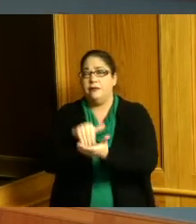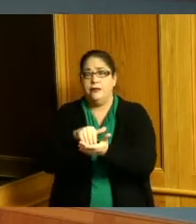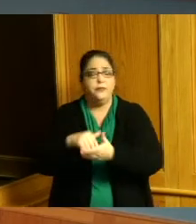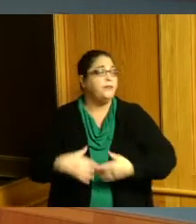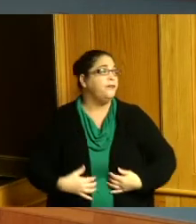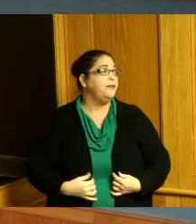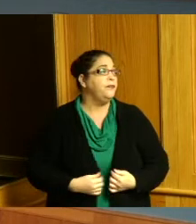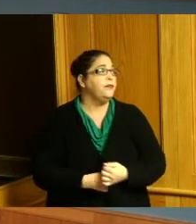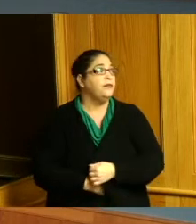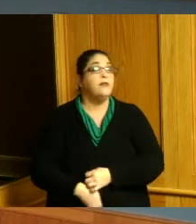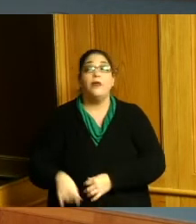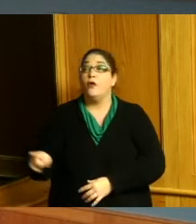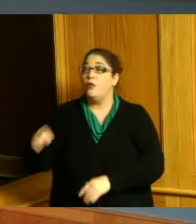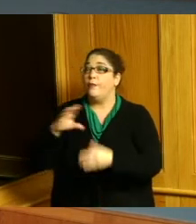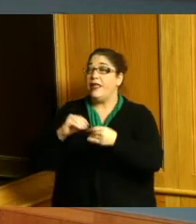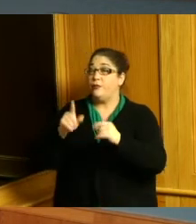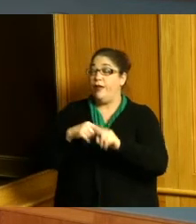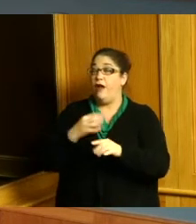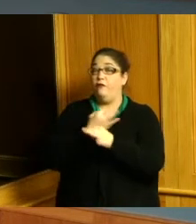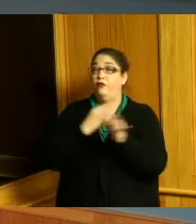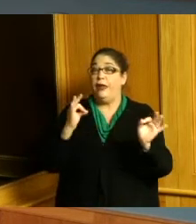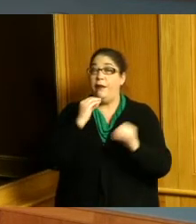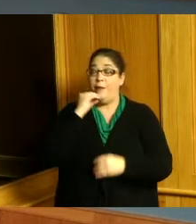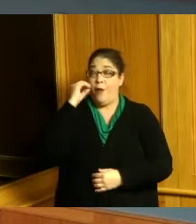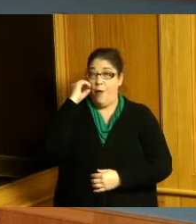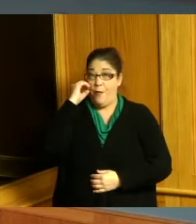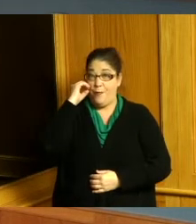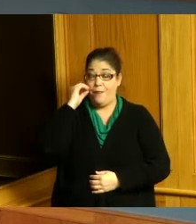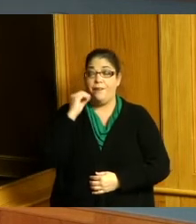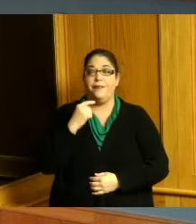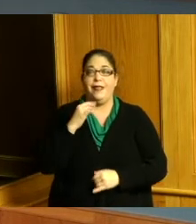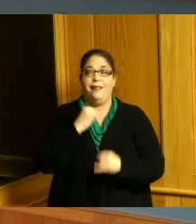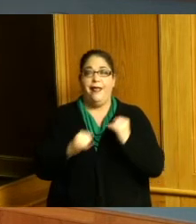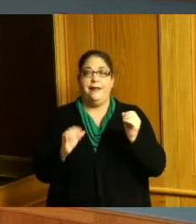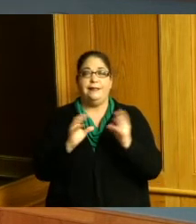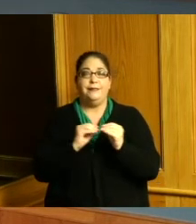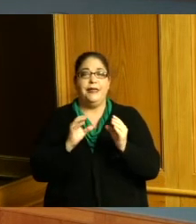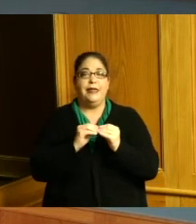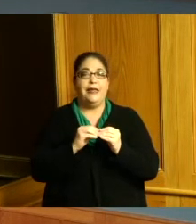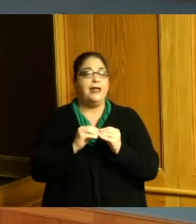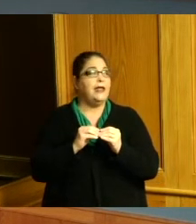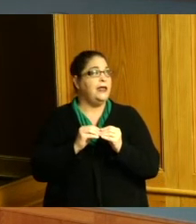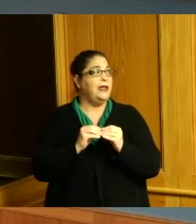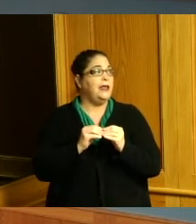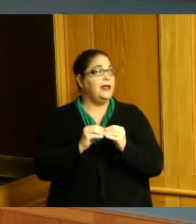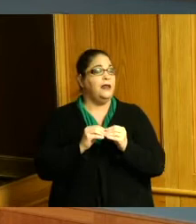about the freedom home last our last meeting we filled two vacancies in the developmental